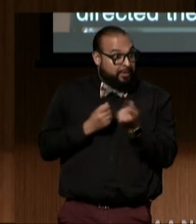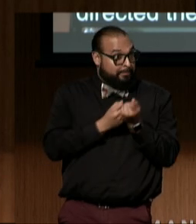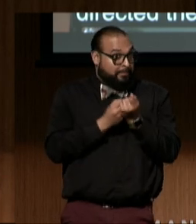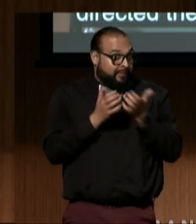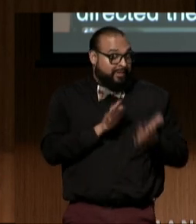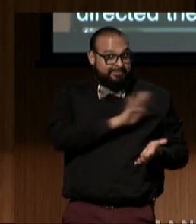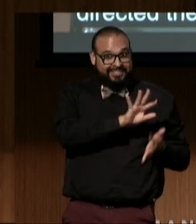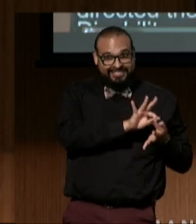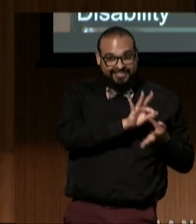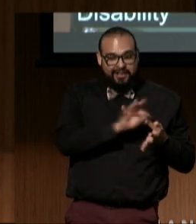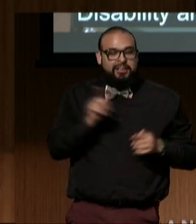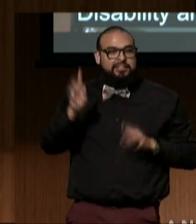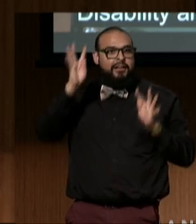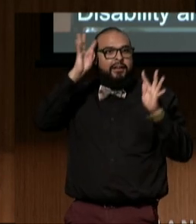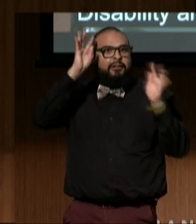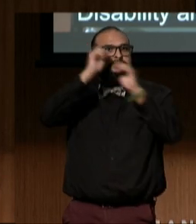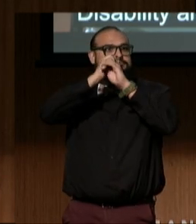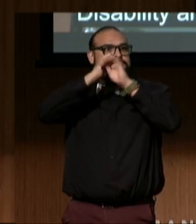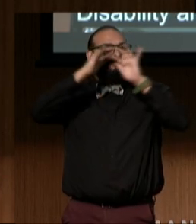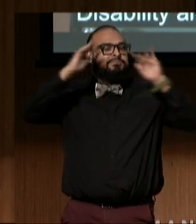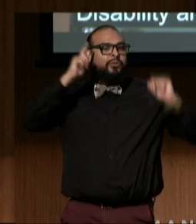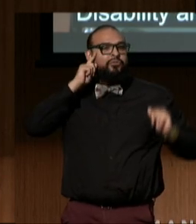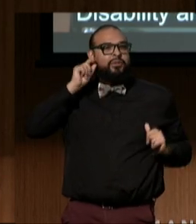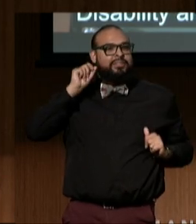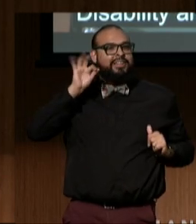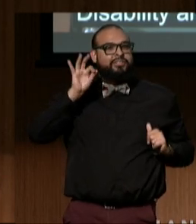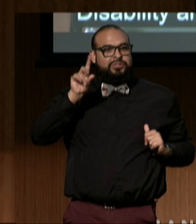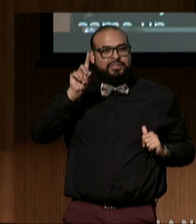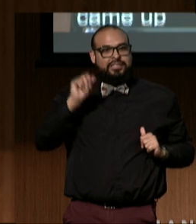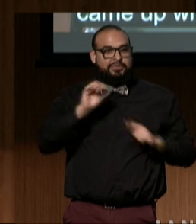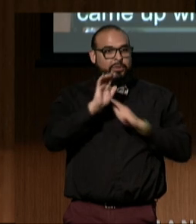she came up with the vision for the San Francisco Disability Cultural Center